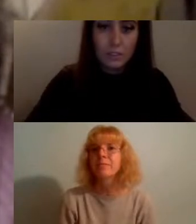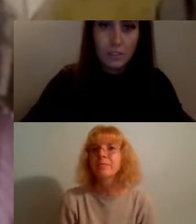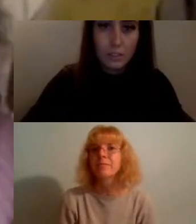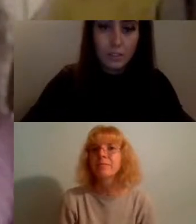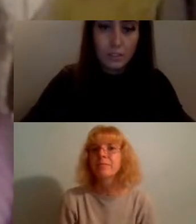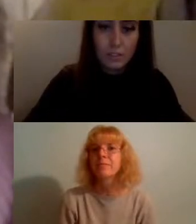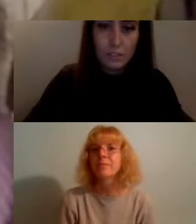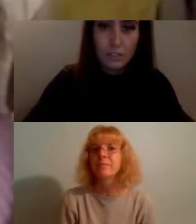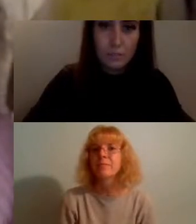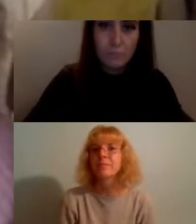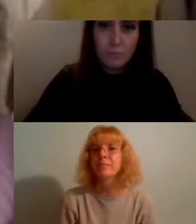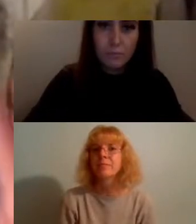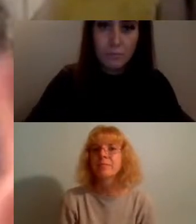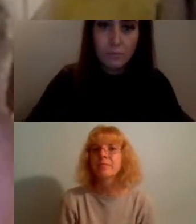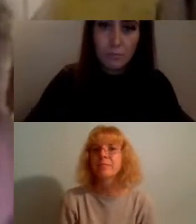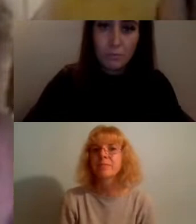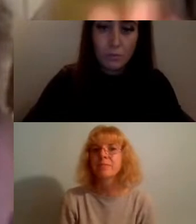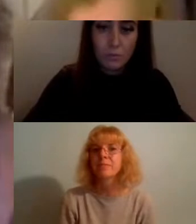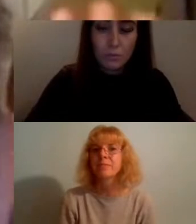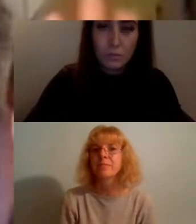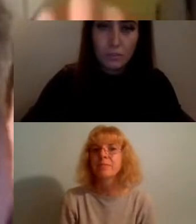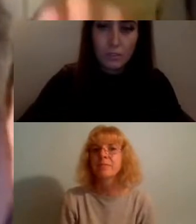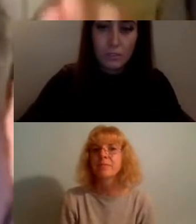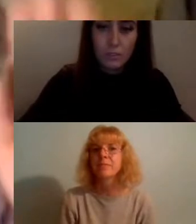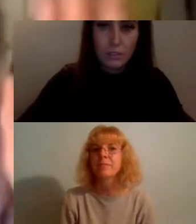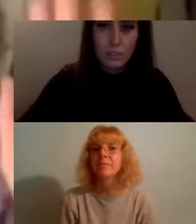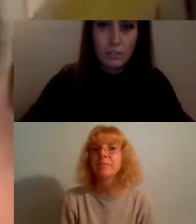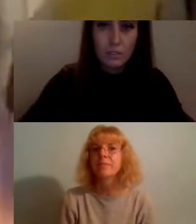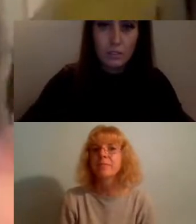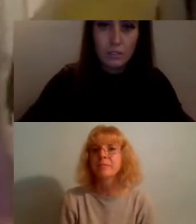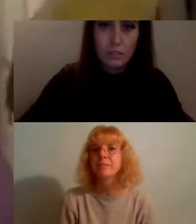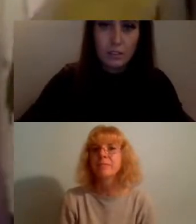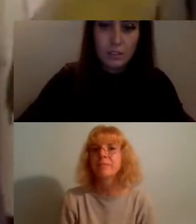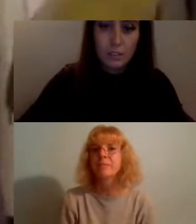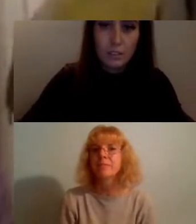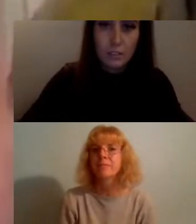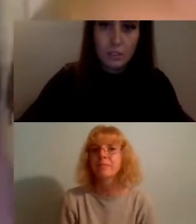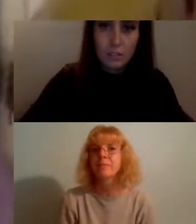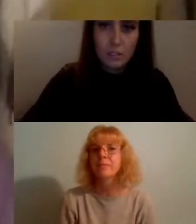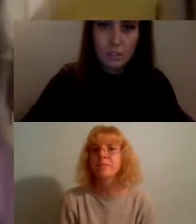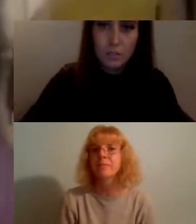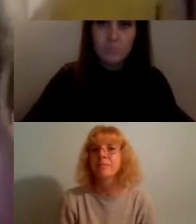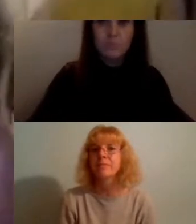I can't see myself so i'm just wondering if you can see me...yeah cool hi everyone